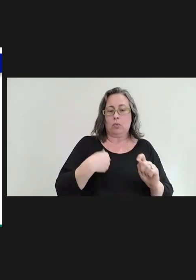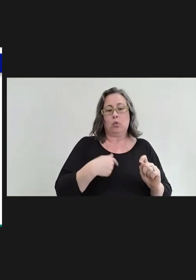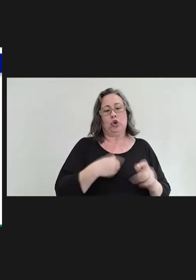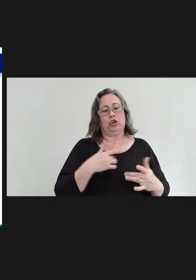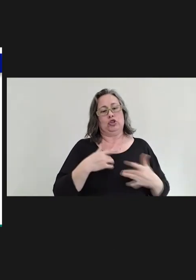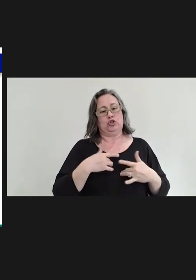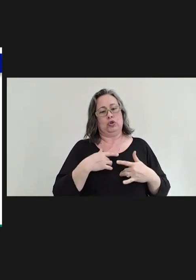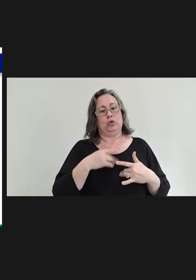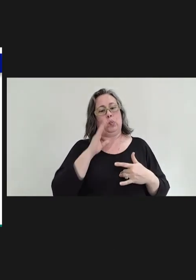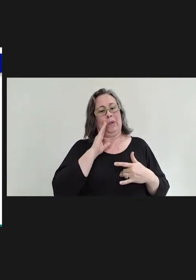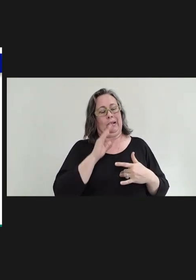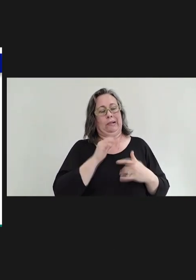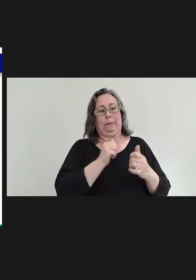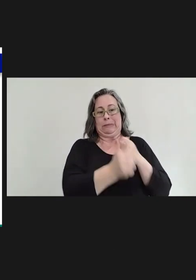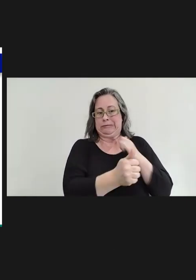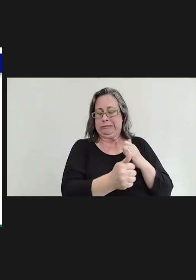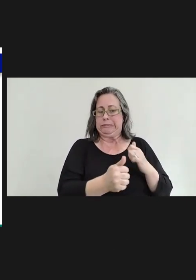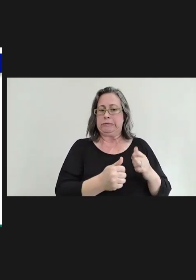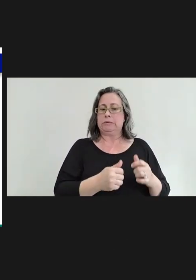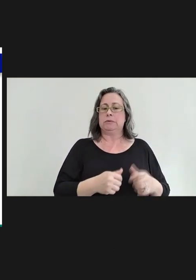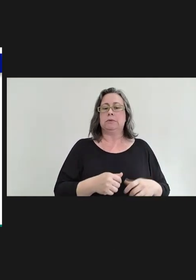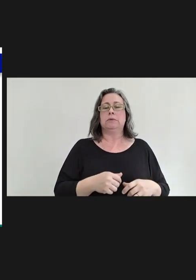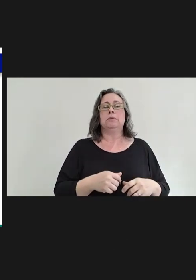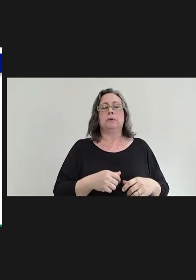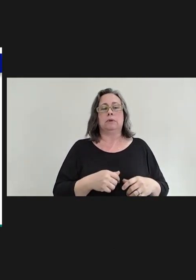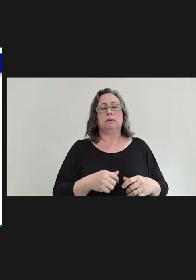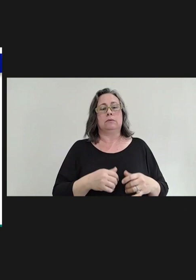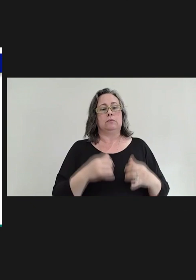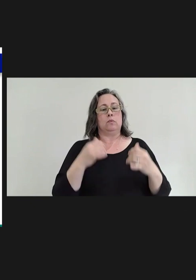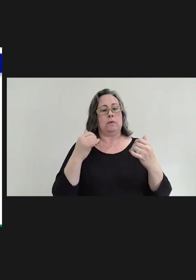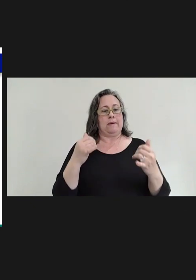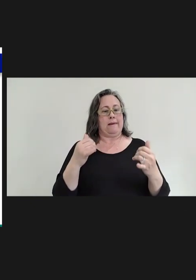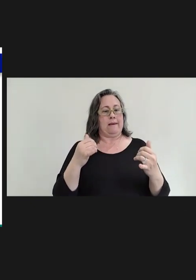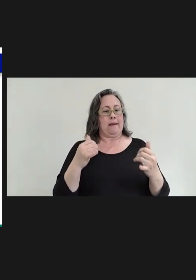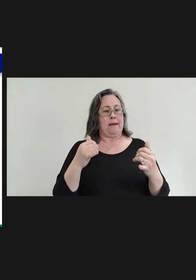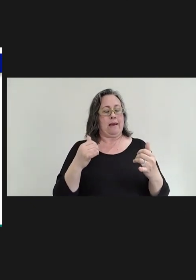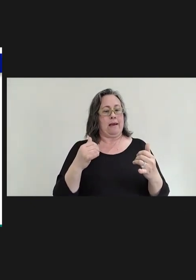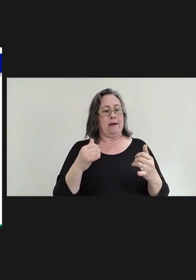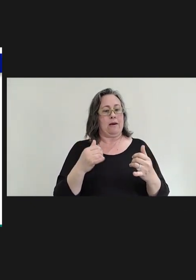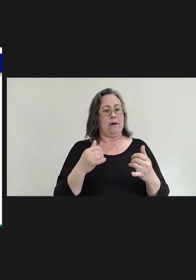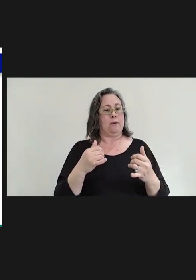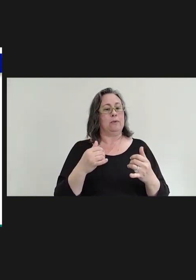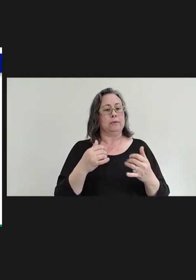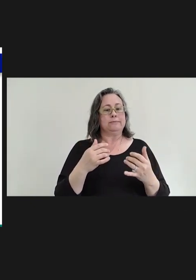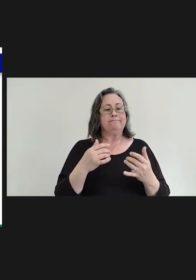Our vaccine assessment board that right now makes our vaccines be universal purchase is up for